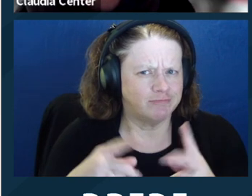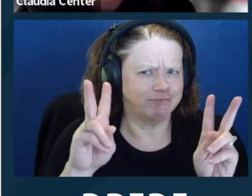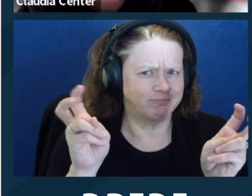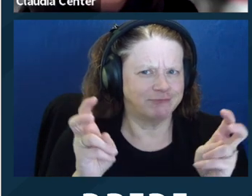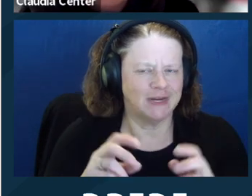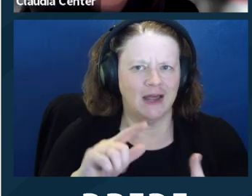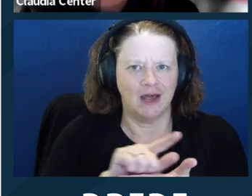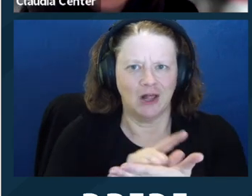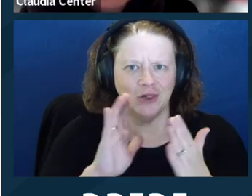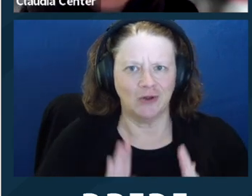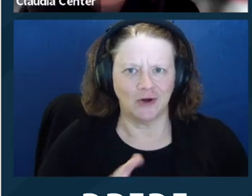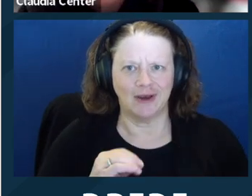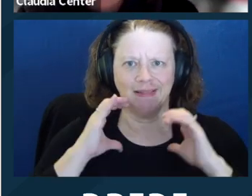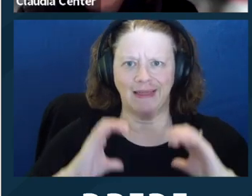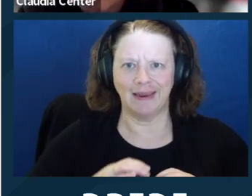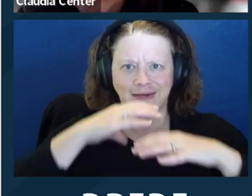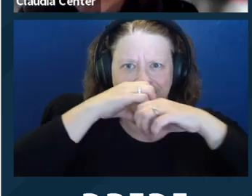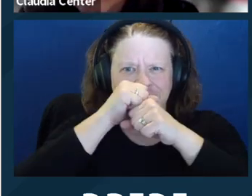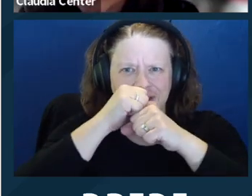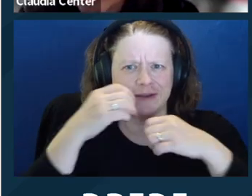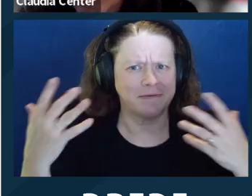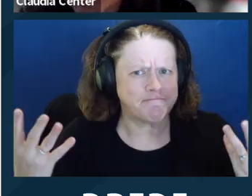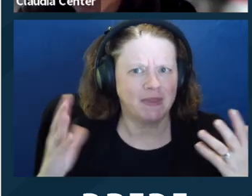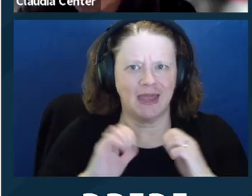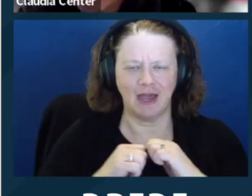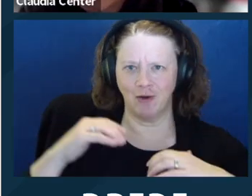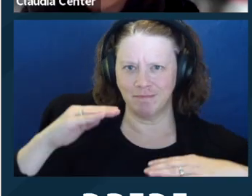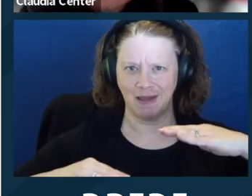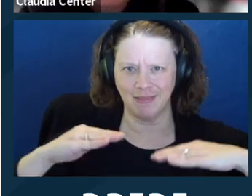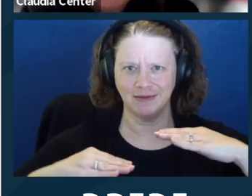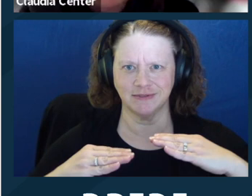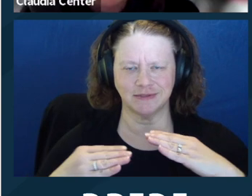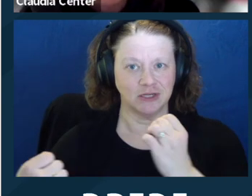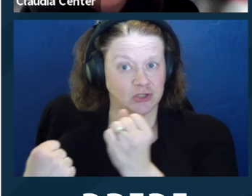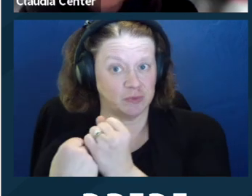to go over what we know about attorney/client privilege and how to try and balance those